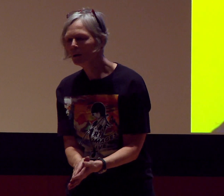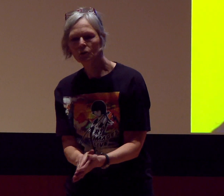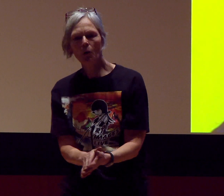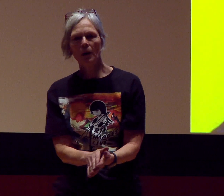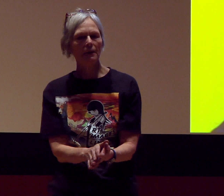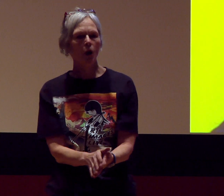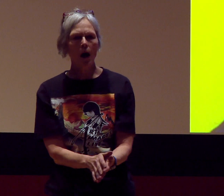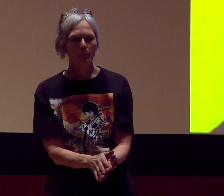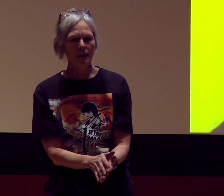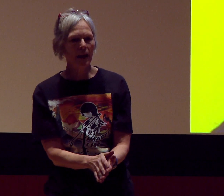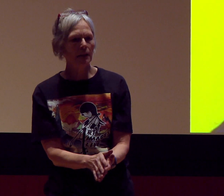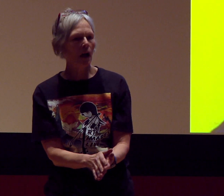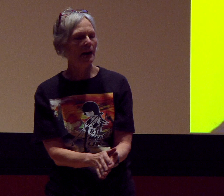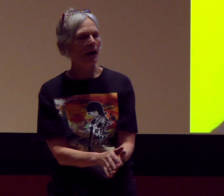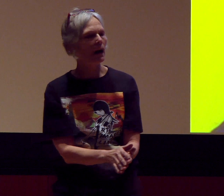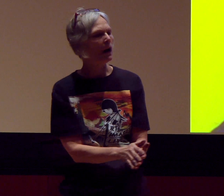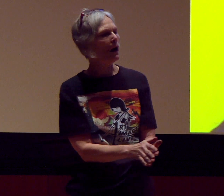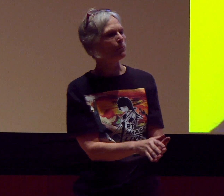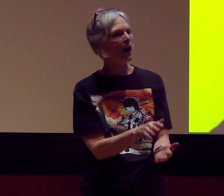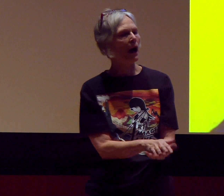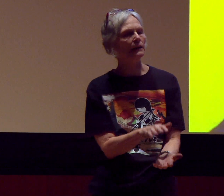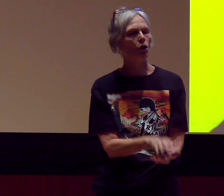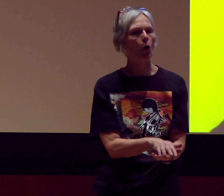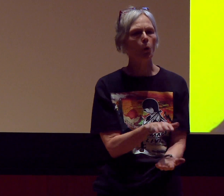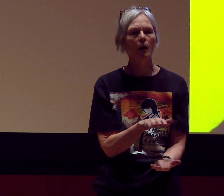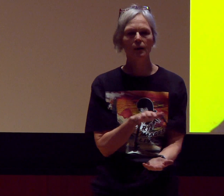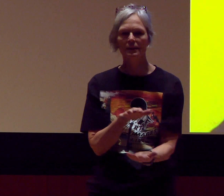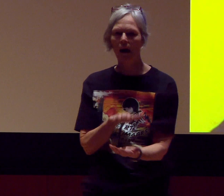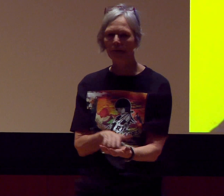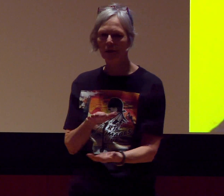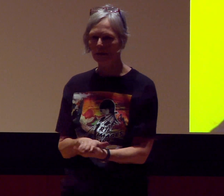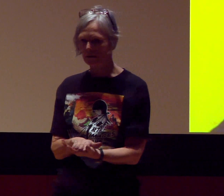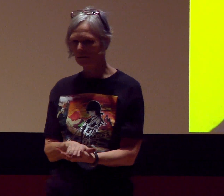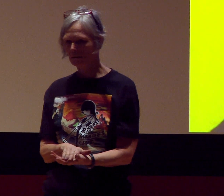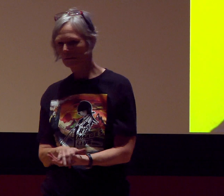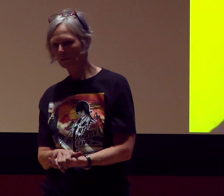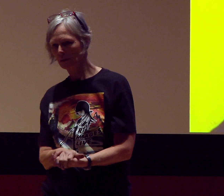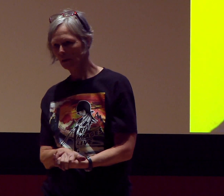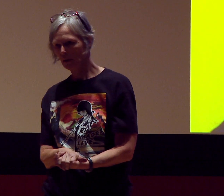Nobody taught me that, but I know ‘cause I’ve done it.